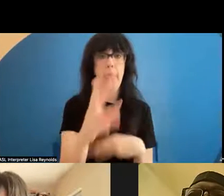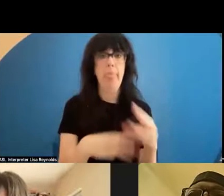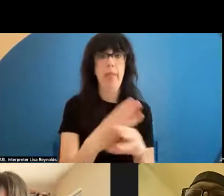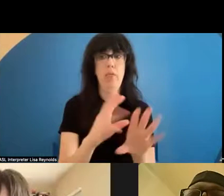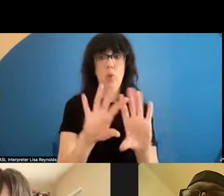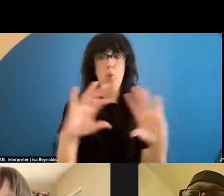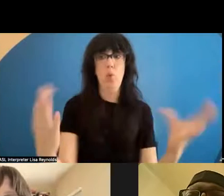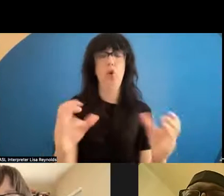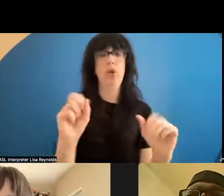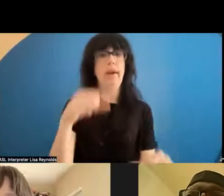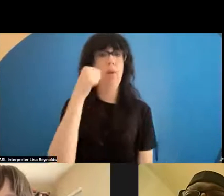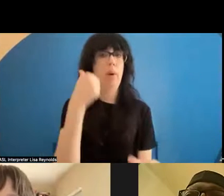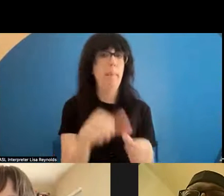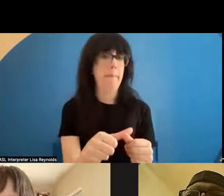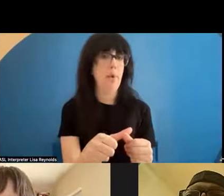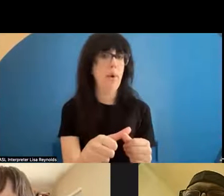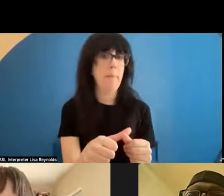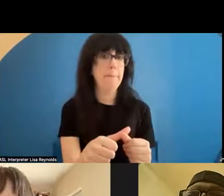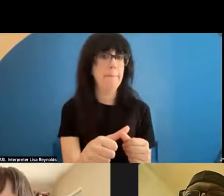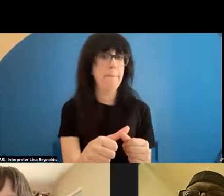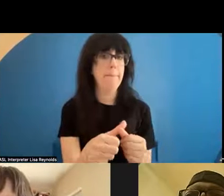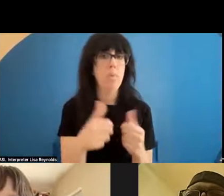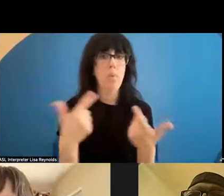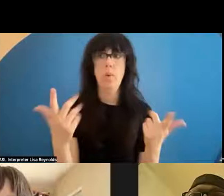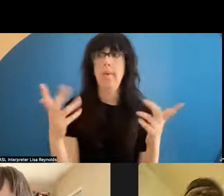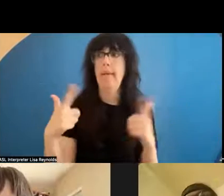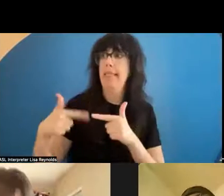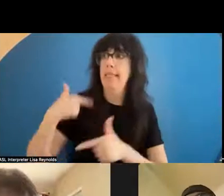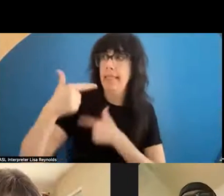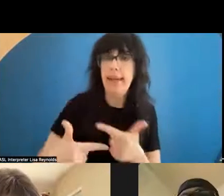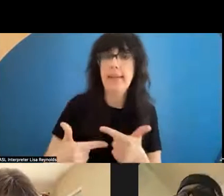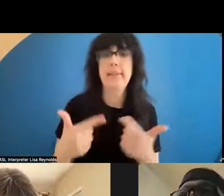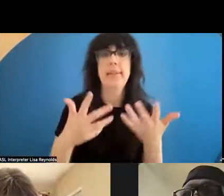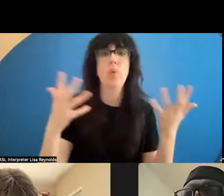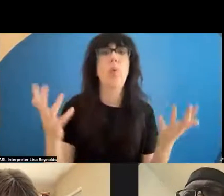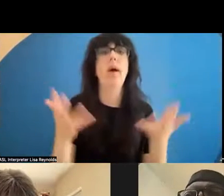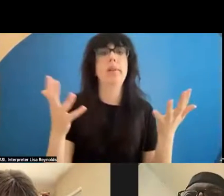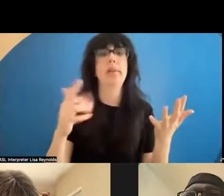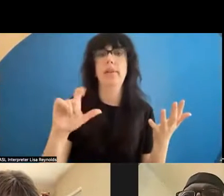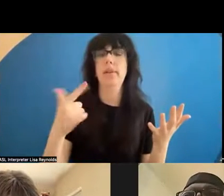remember? Or what is legacy? And you know , it sounds like a lot of ego to think, well